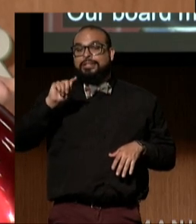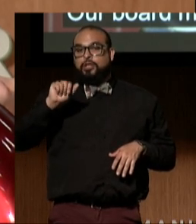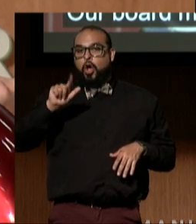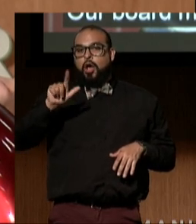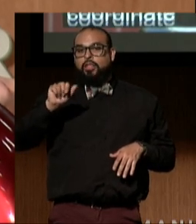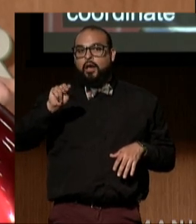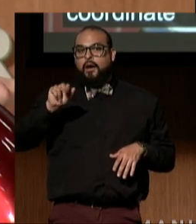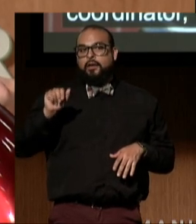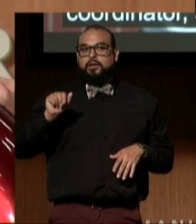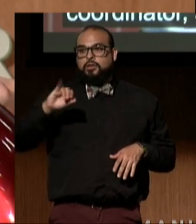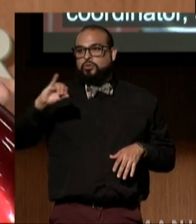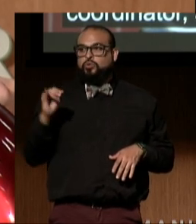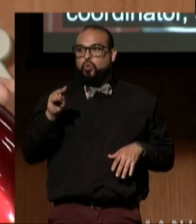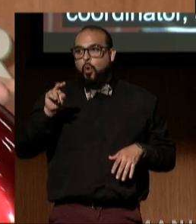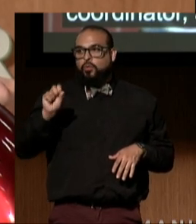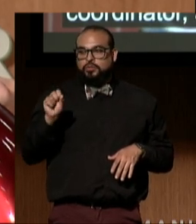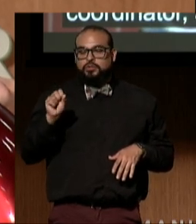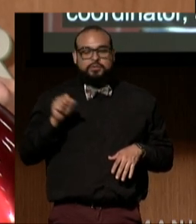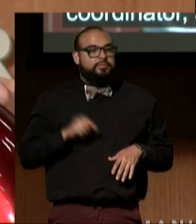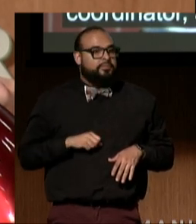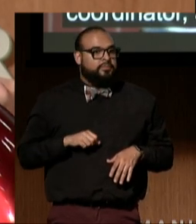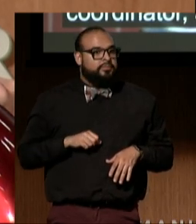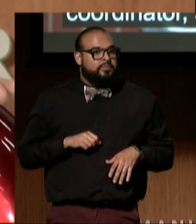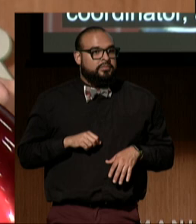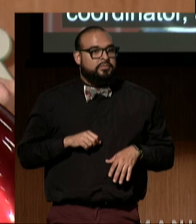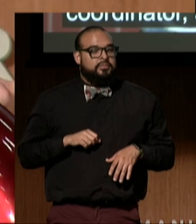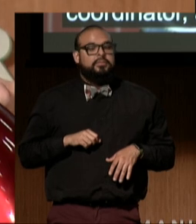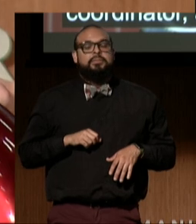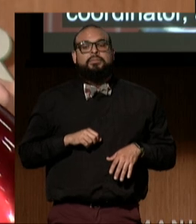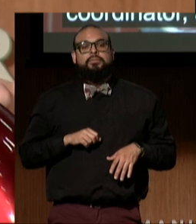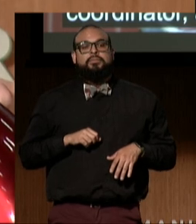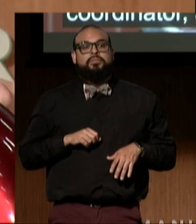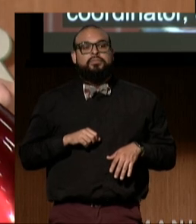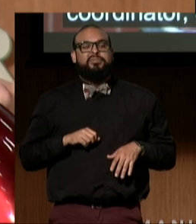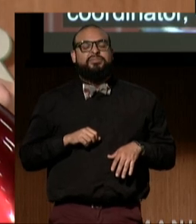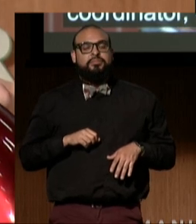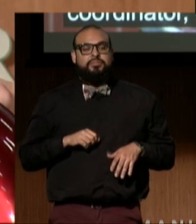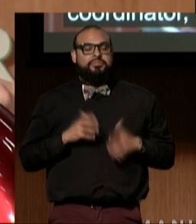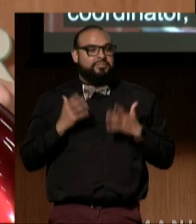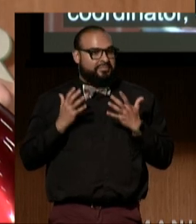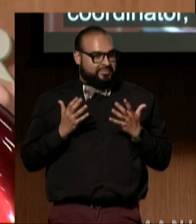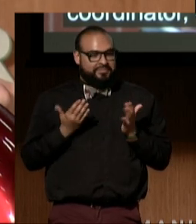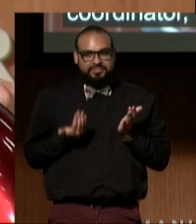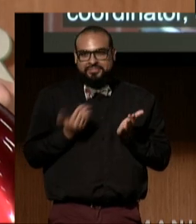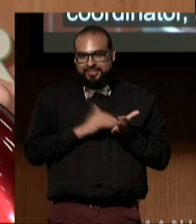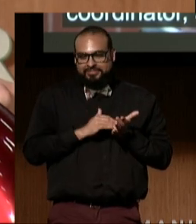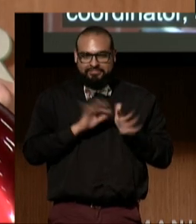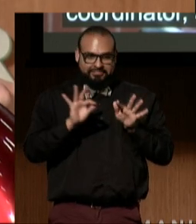Talina Jones. And so, again, as I said, so many others,